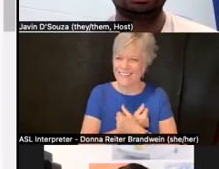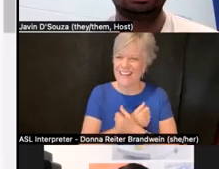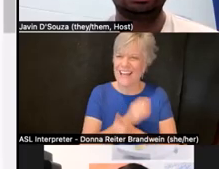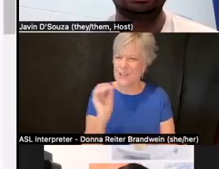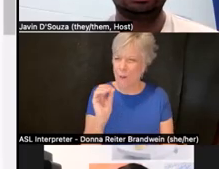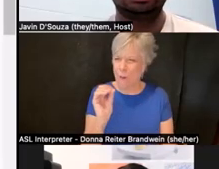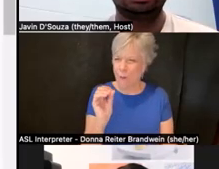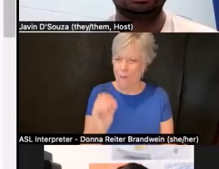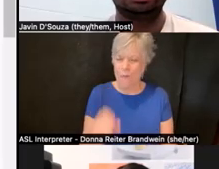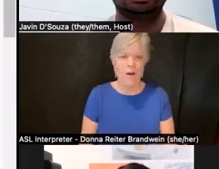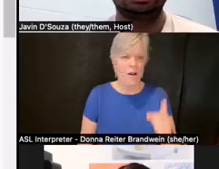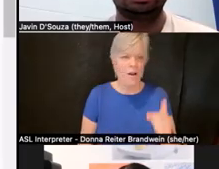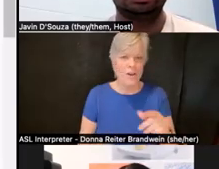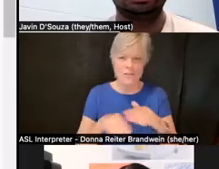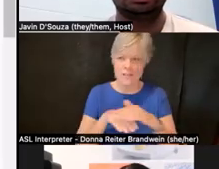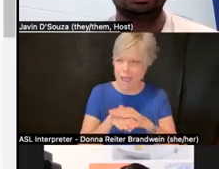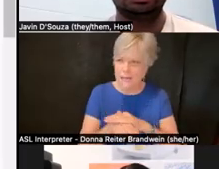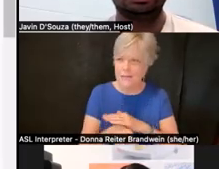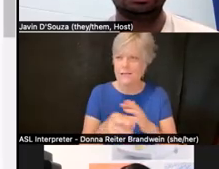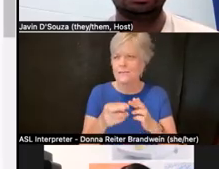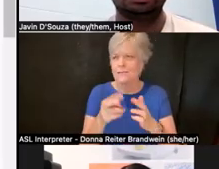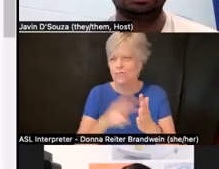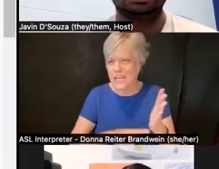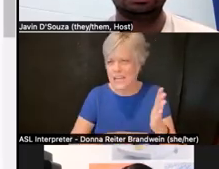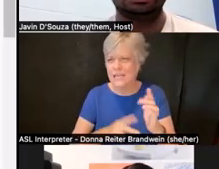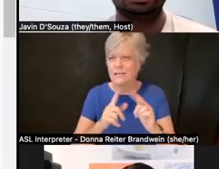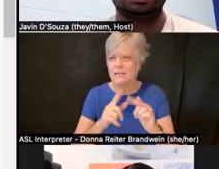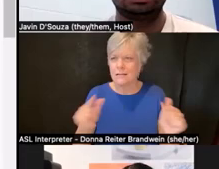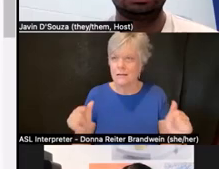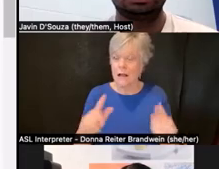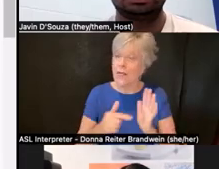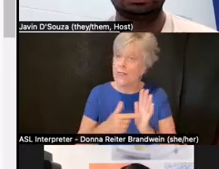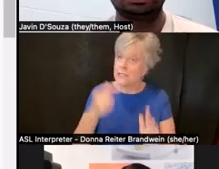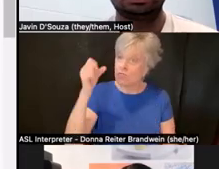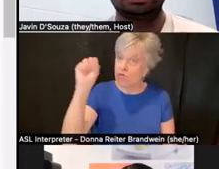and all kinds of materials, and this movement was started in many respects